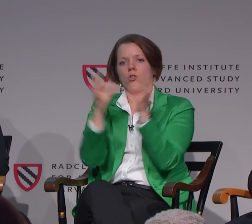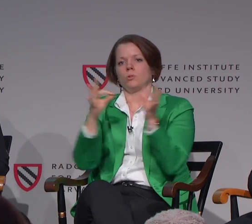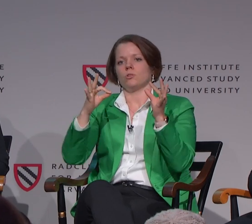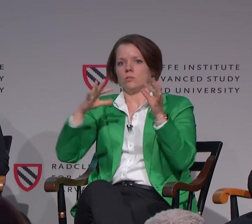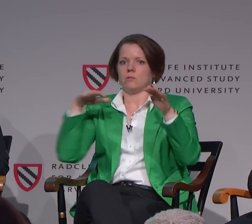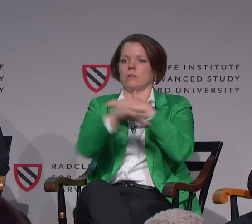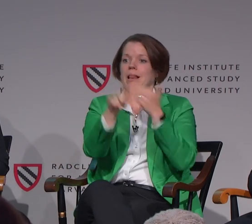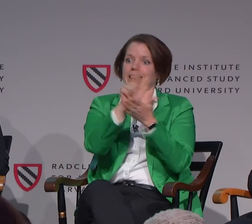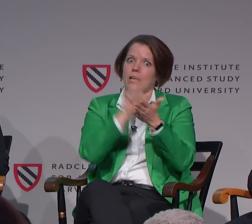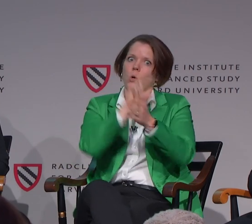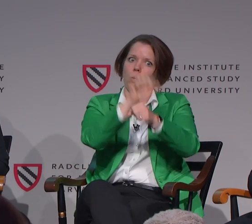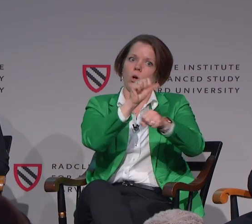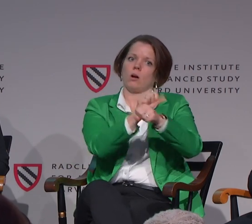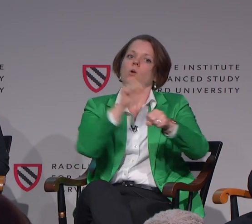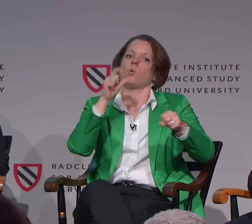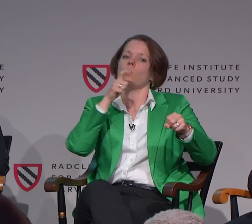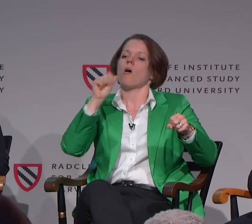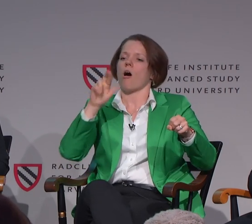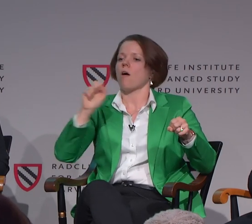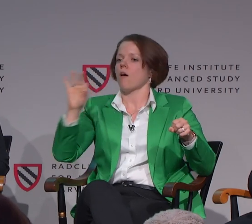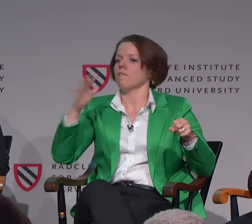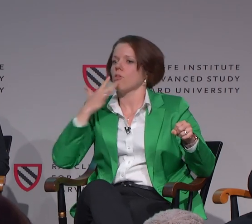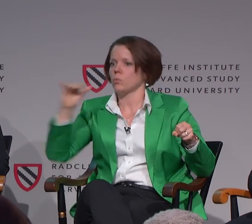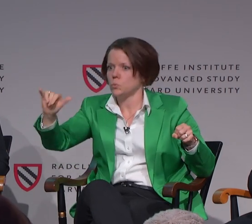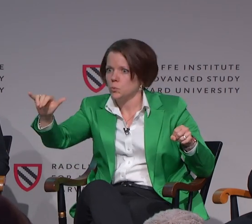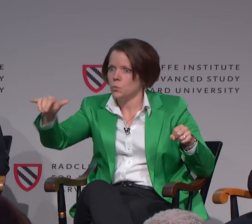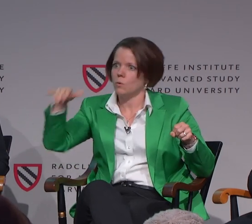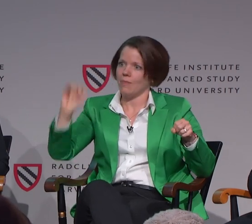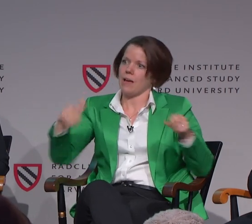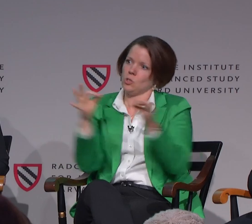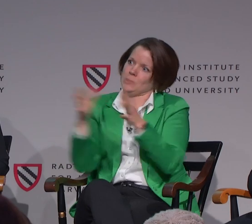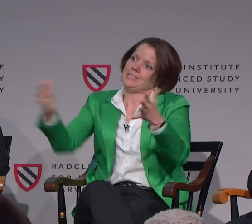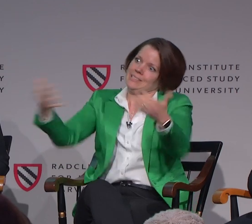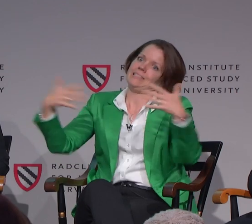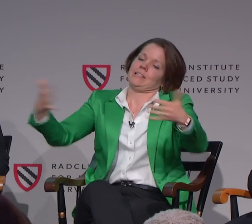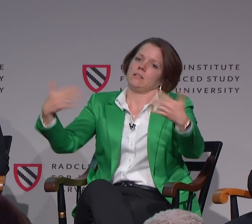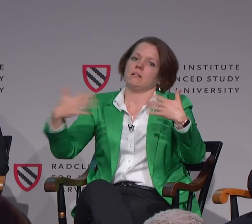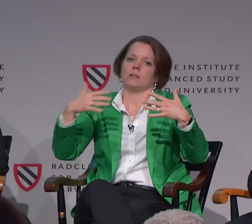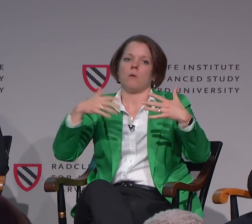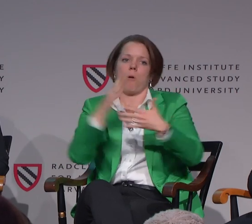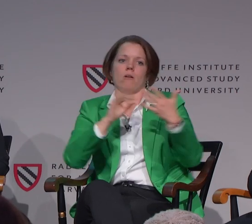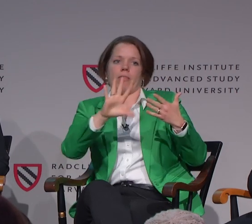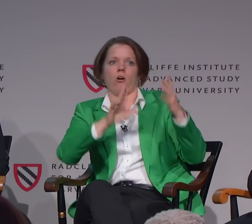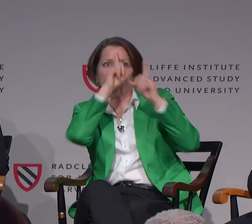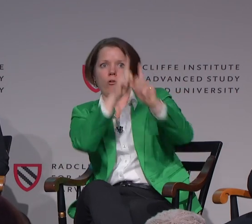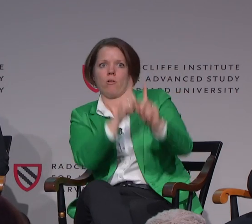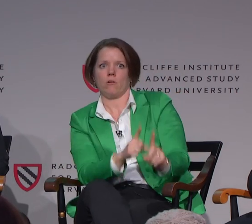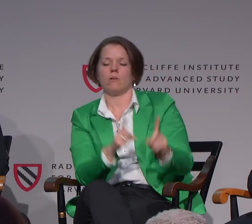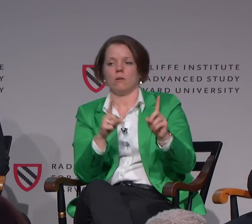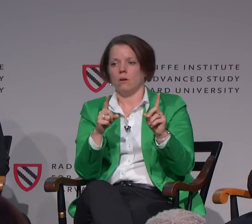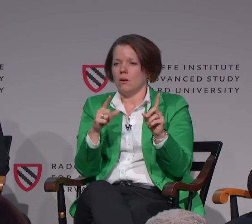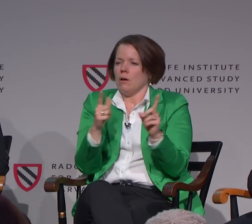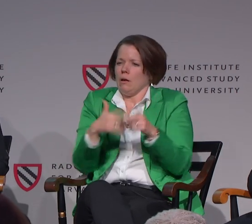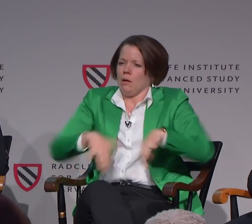And that is trying to increase the working population of interpreters of color to do legal work as part